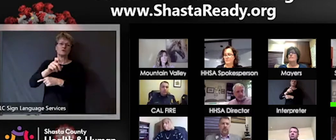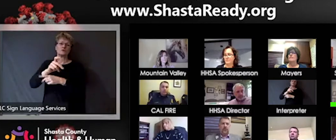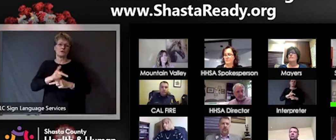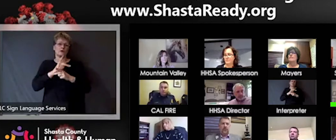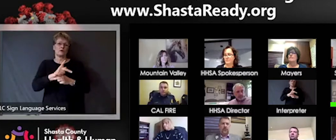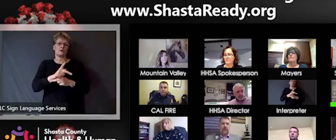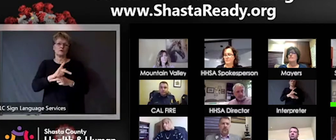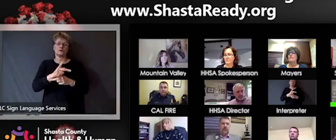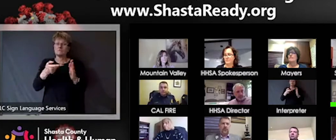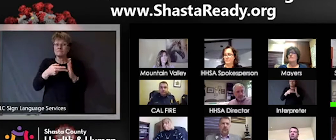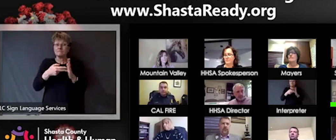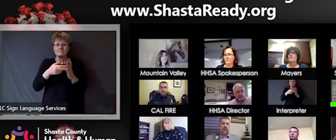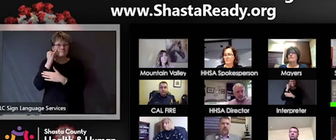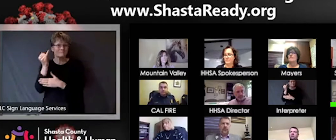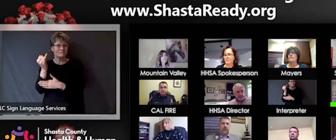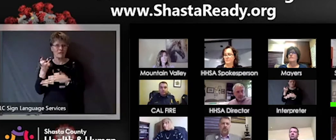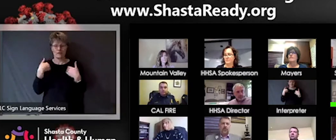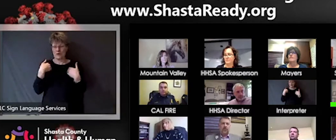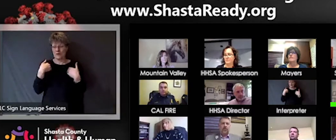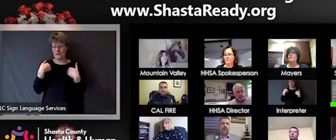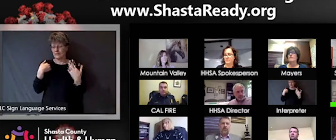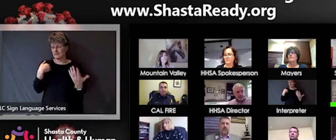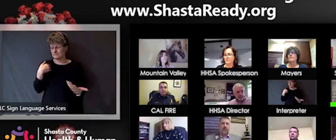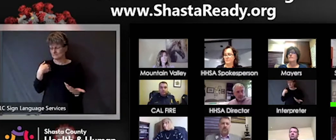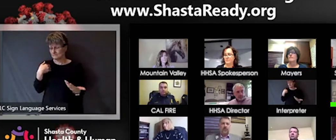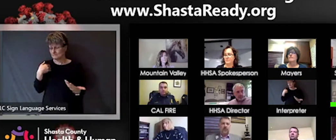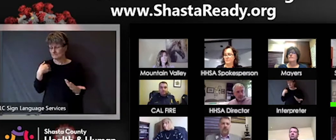unless you're an essential worker, obviously, and then in that case you need to take